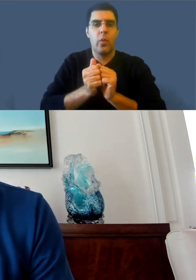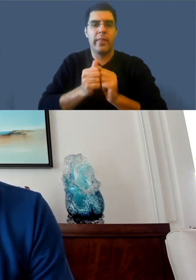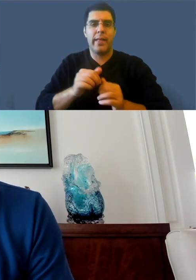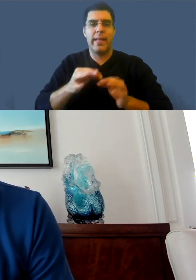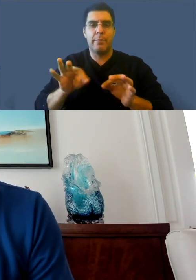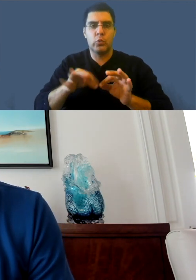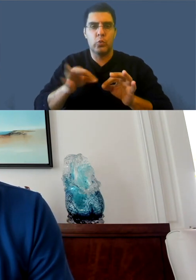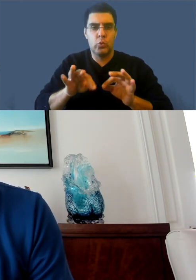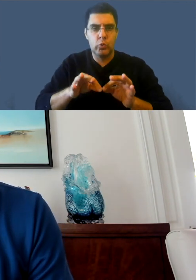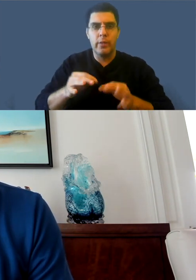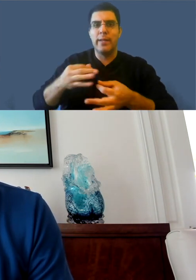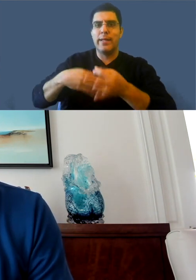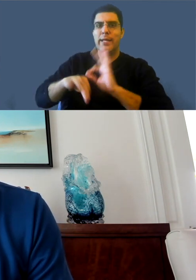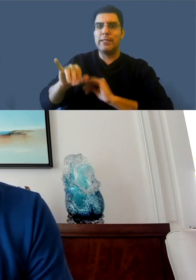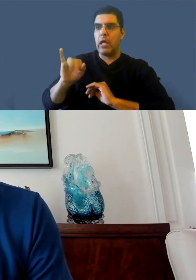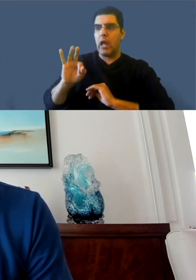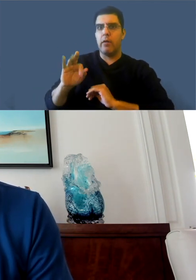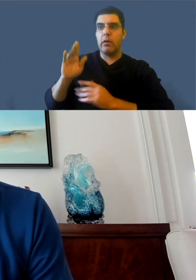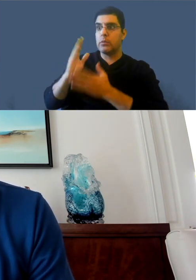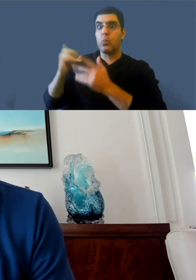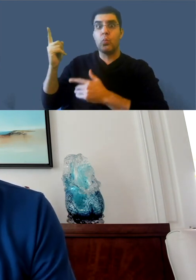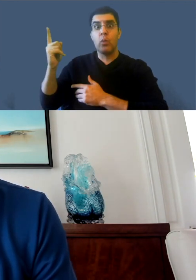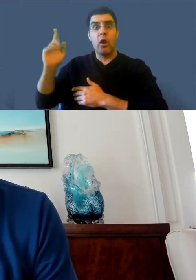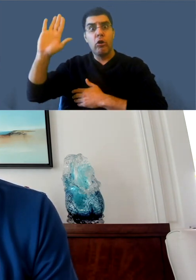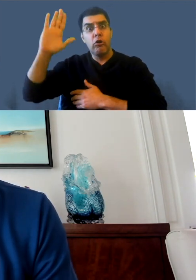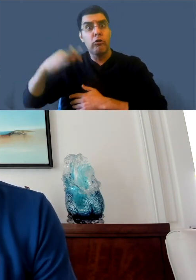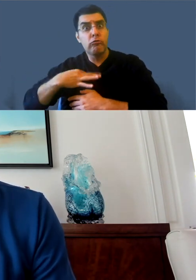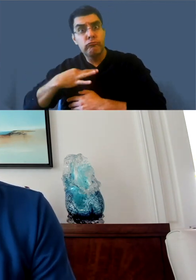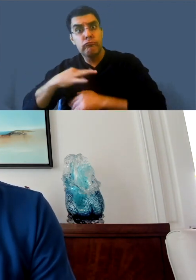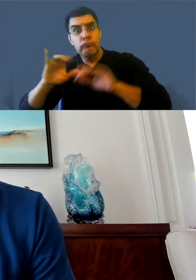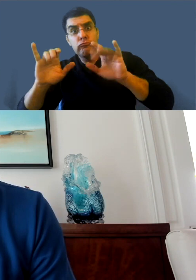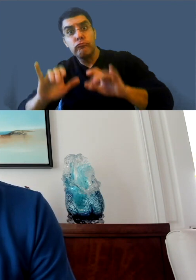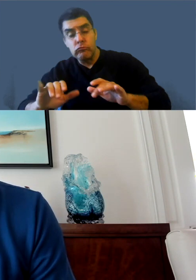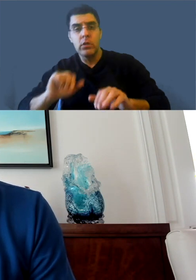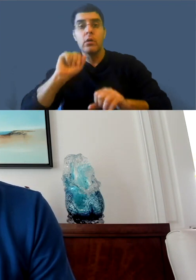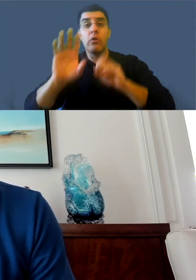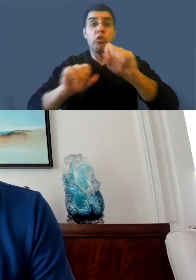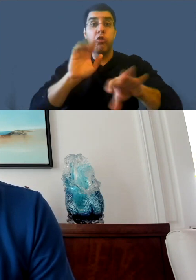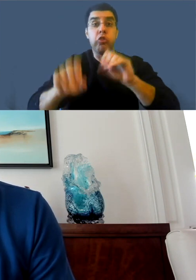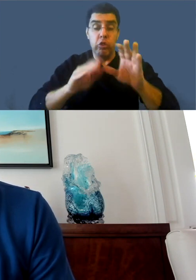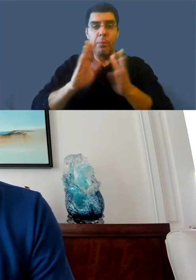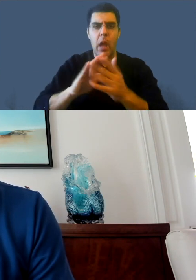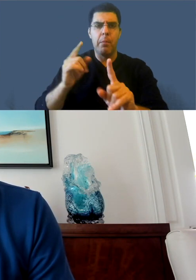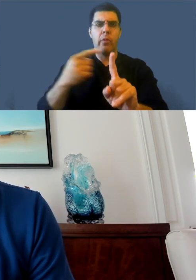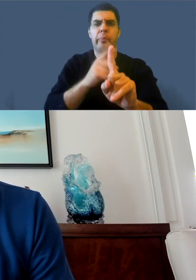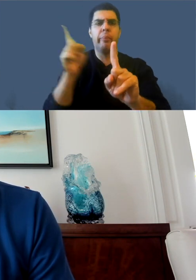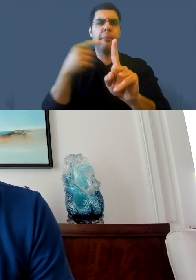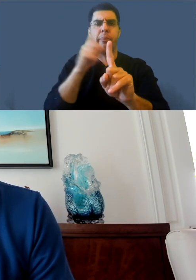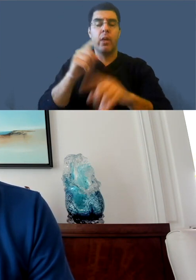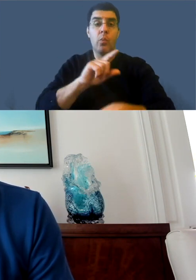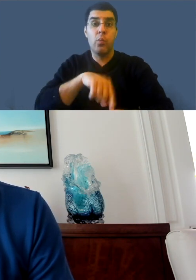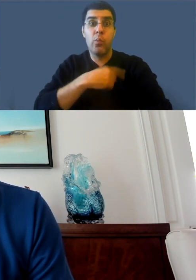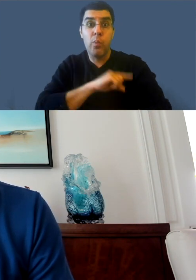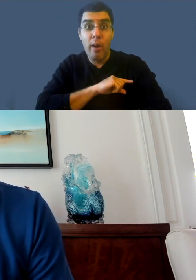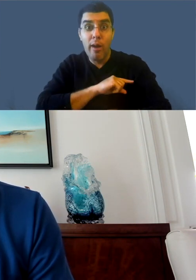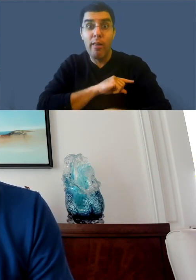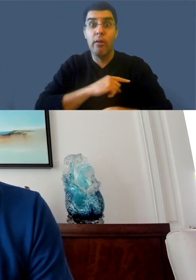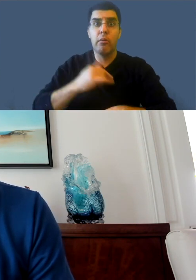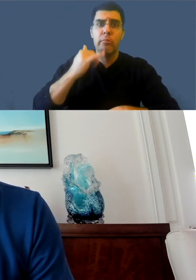in the event that they have something really bad in the captions. And so, the idea that we can have